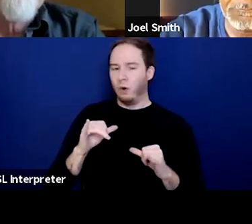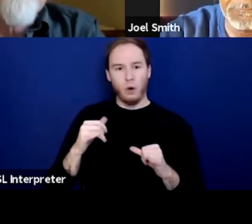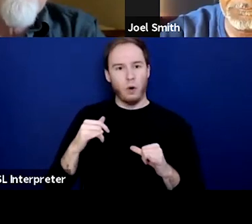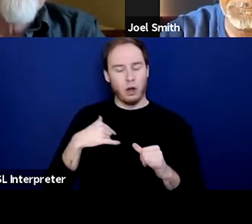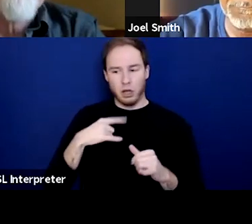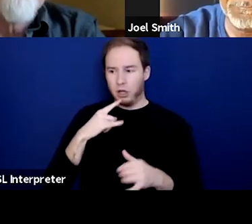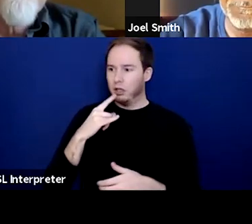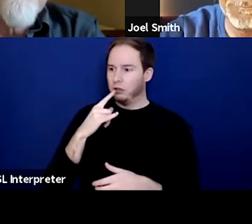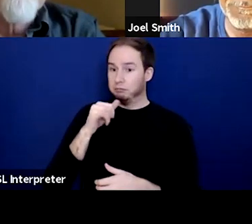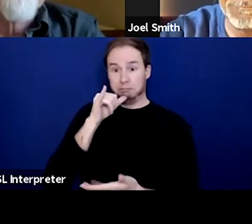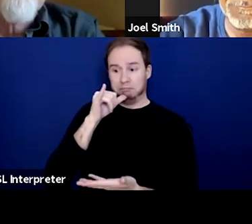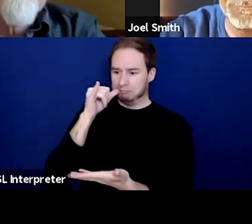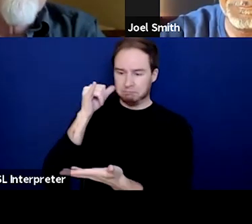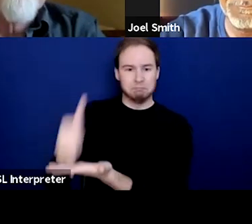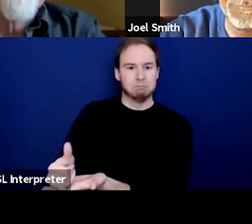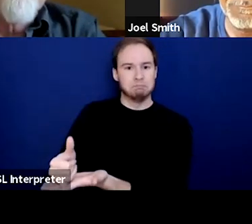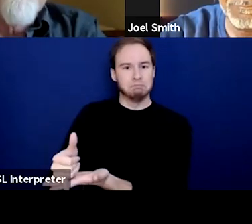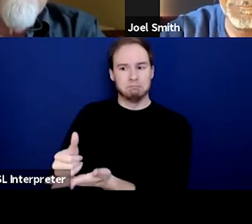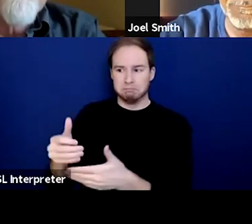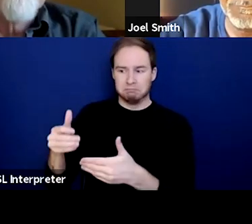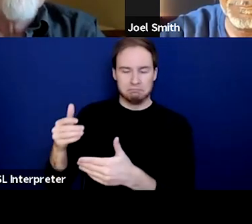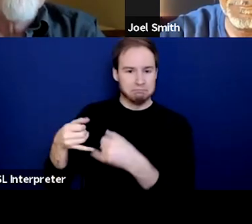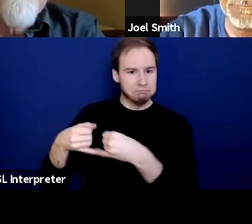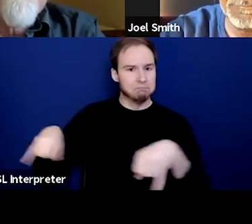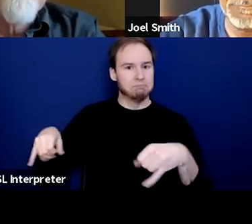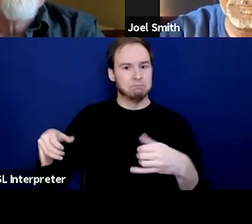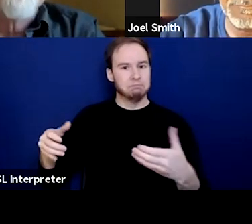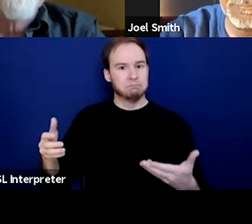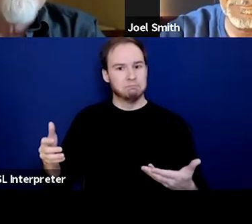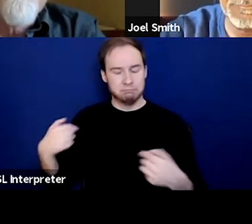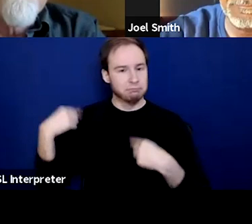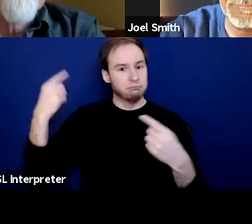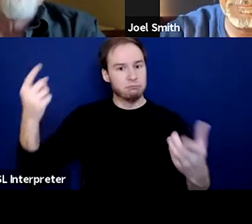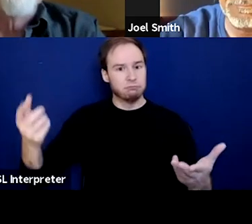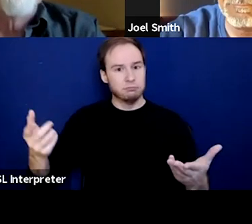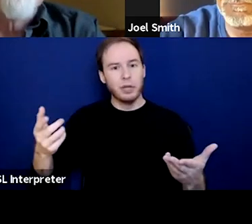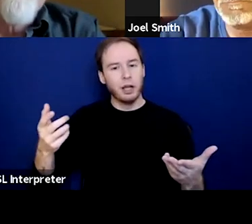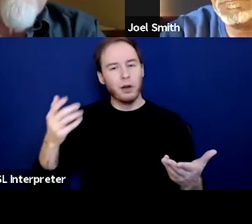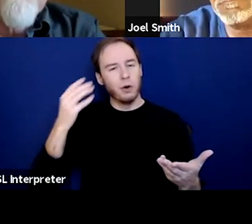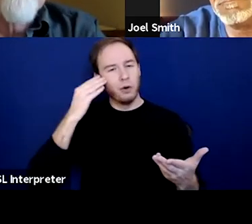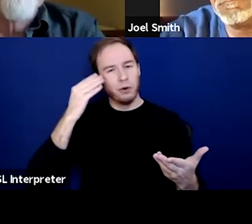And so, the opportunity and the possibility of life instead of the old story and that, like you said,